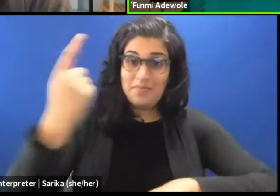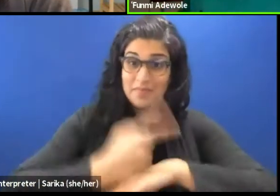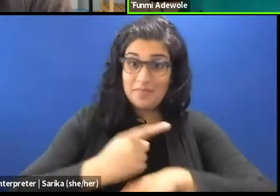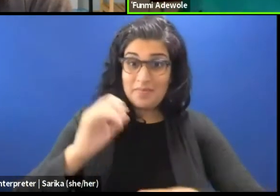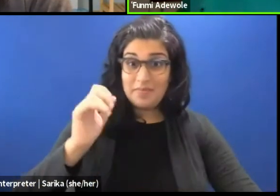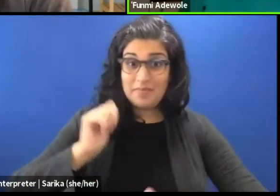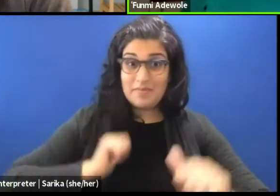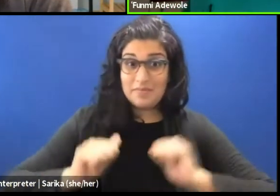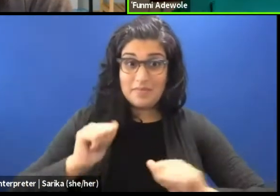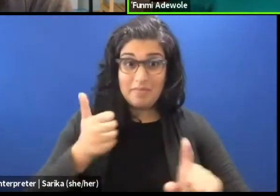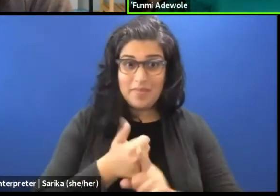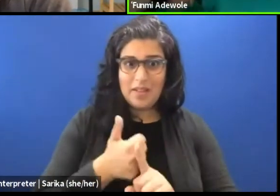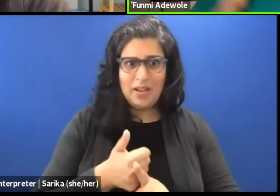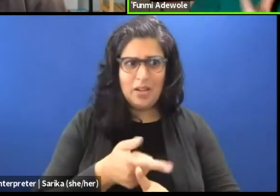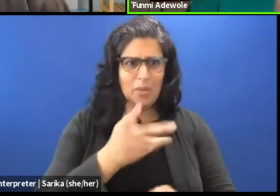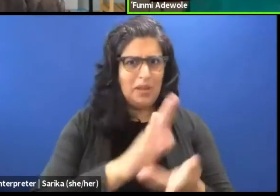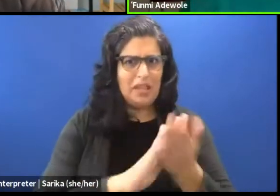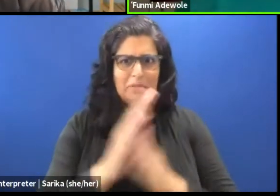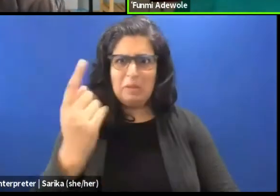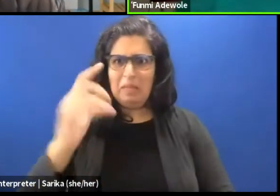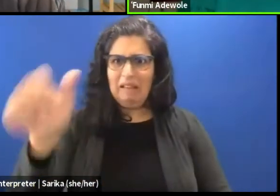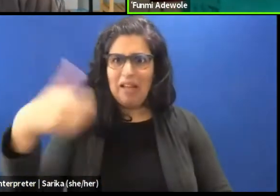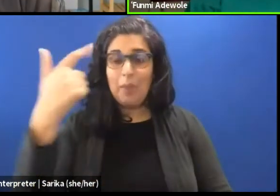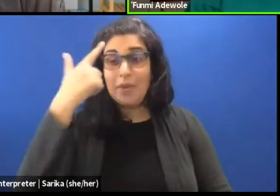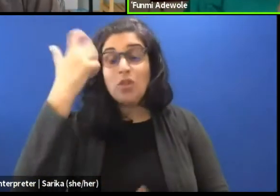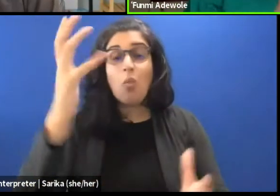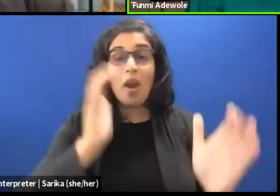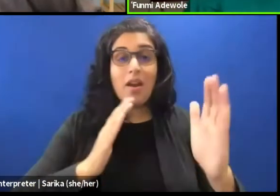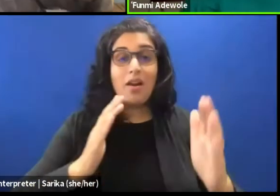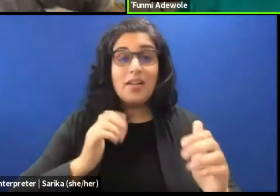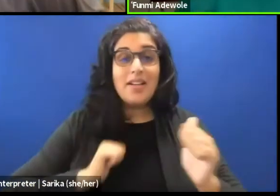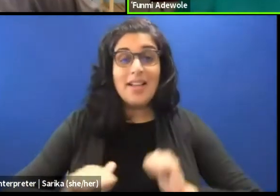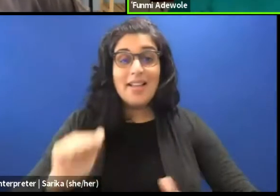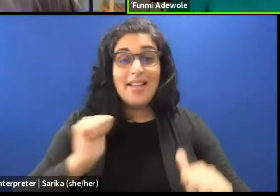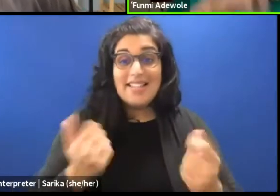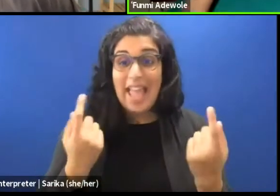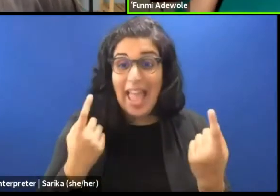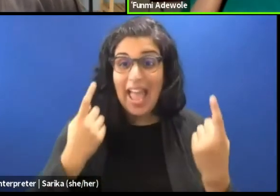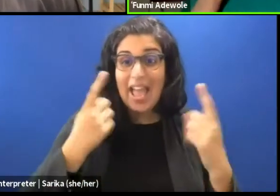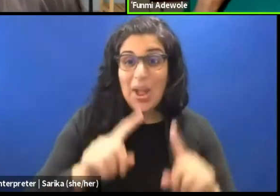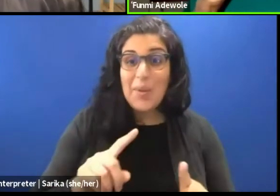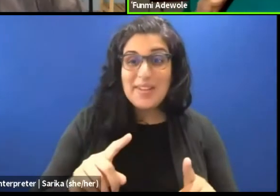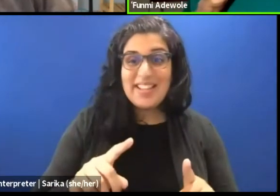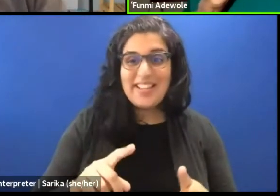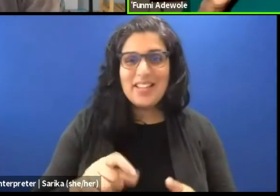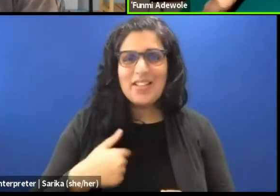you became something else, because you wanted the performance to happen . And I sort of stopped listening.